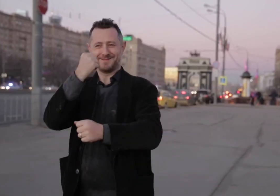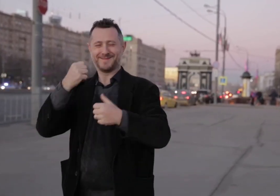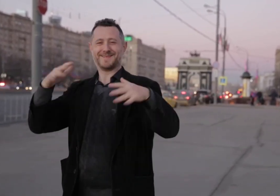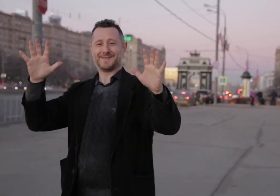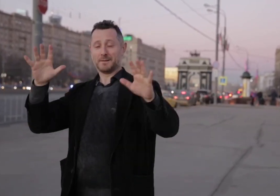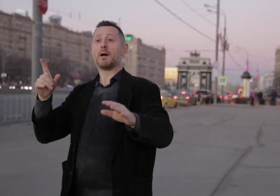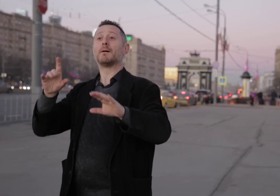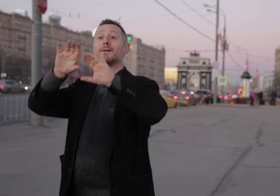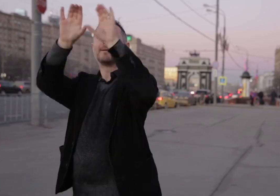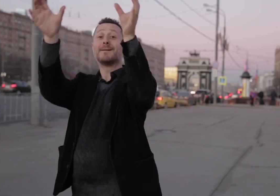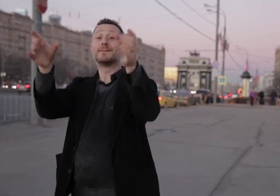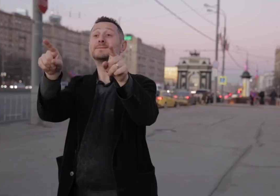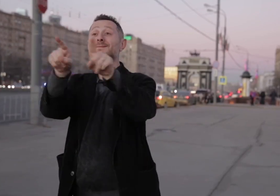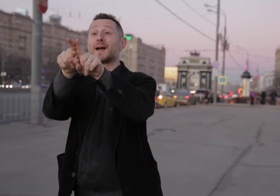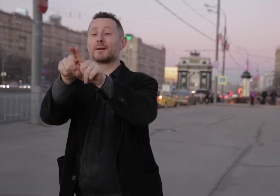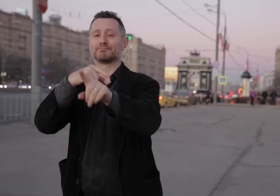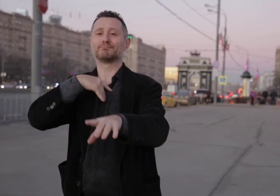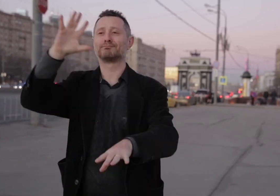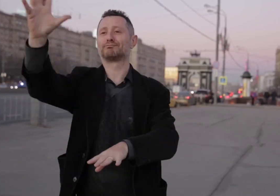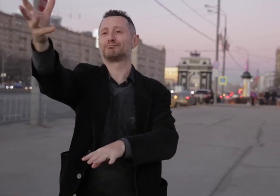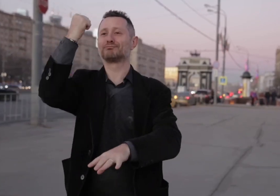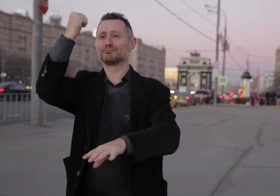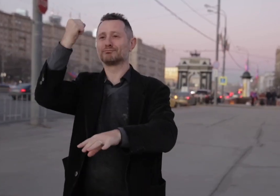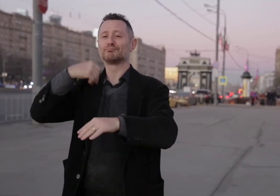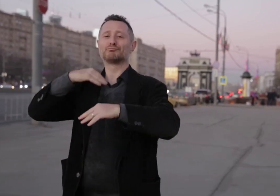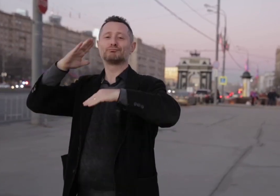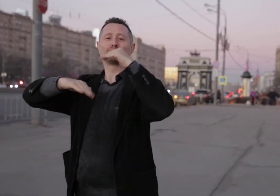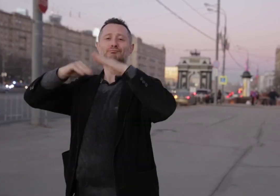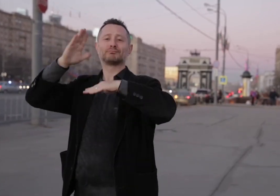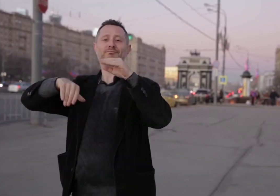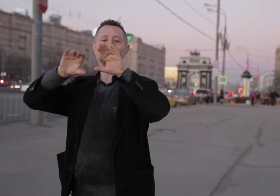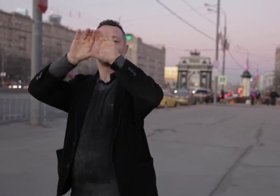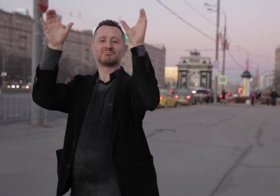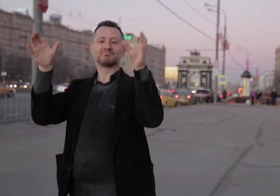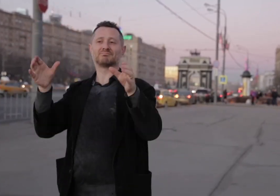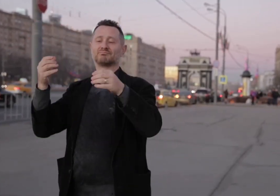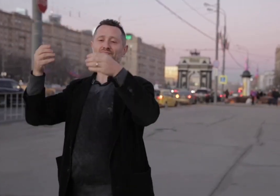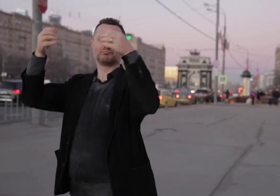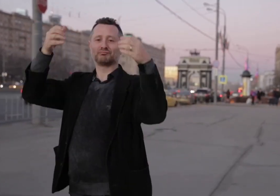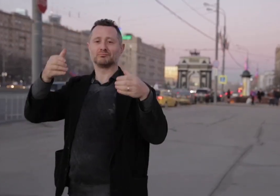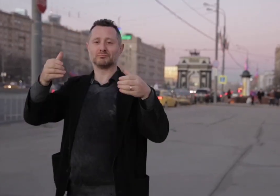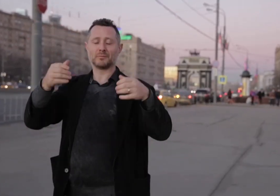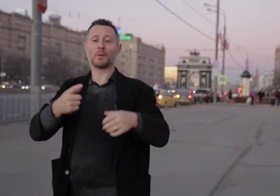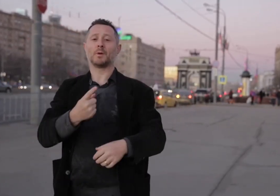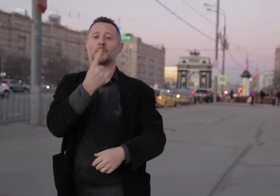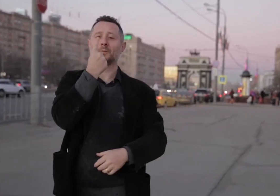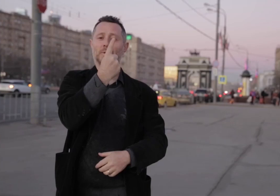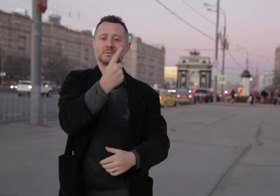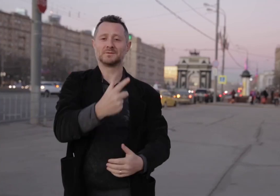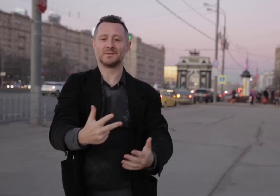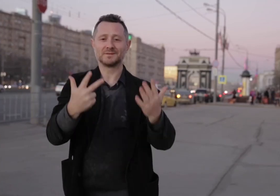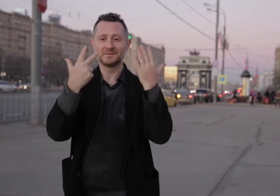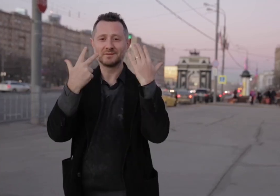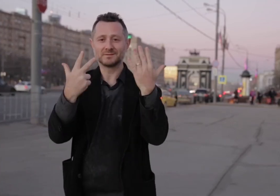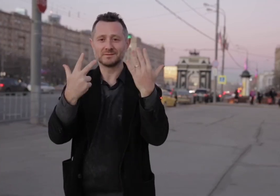to capture and kill them. After the losses added up, Napoleon gave up and retreated back